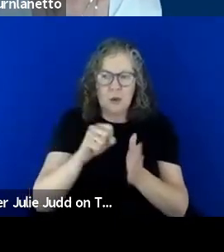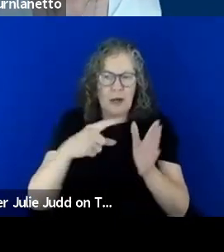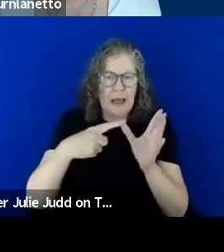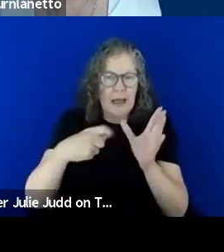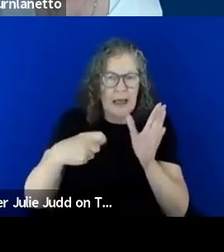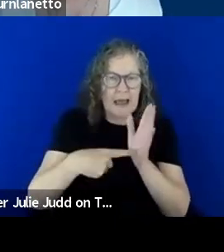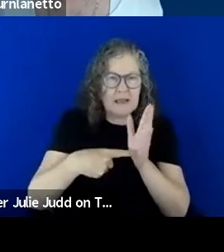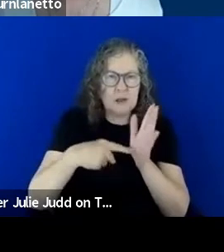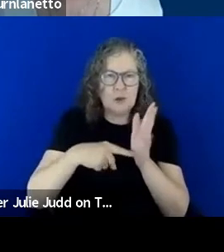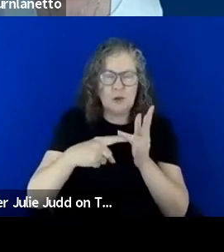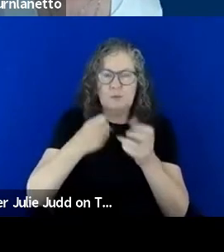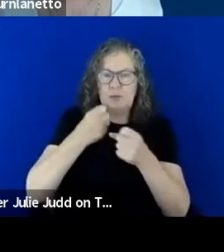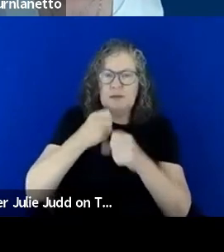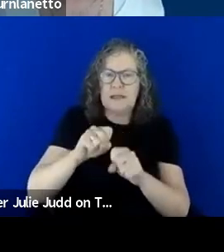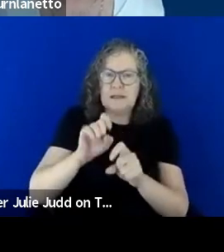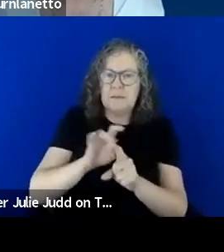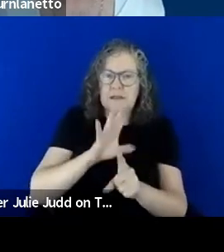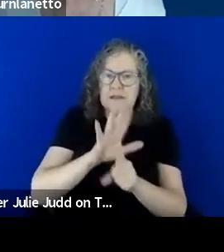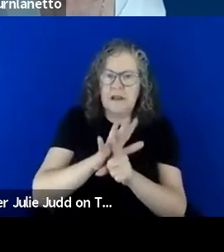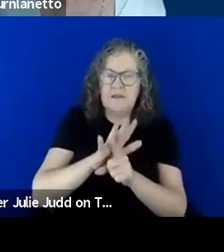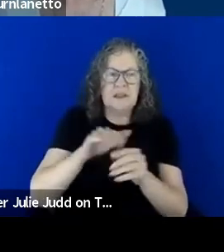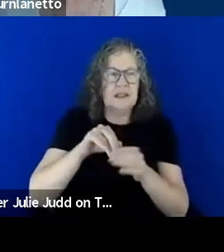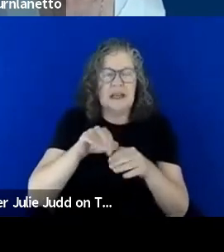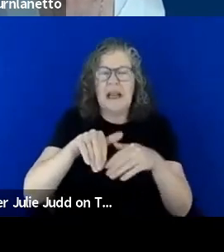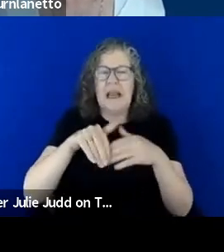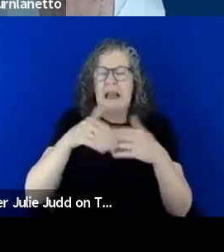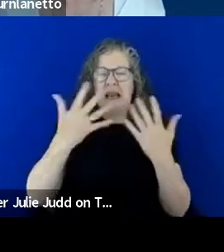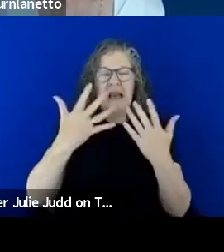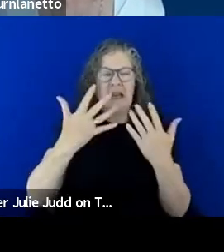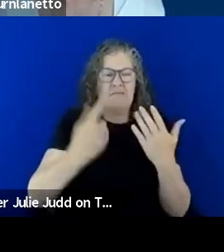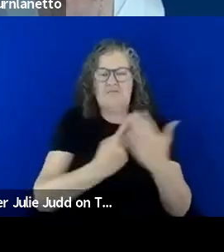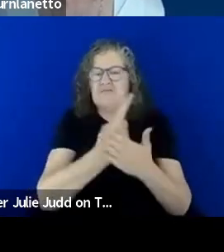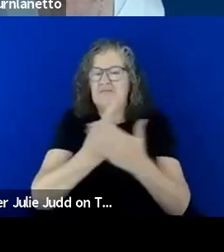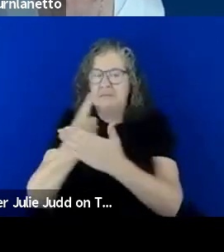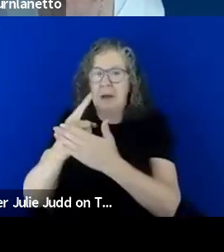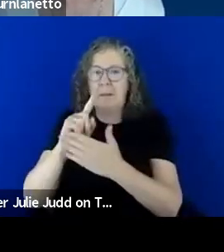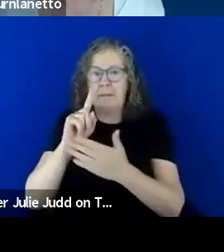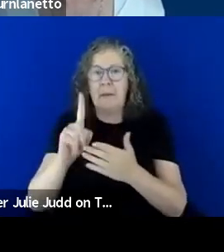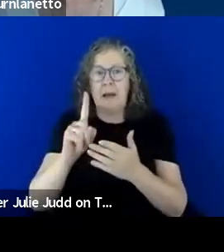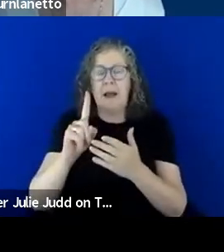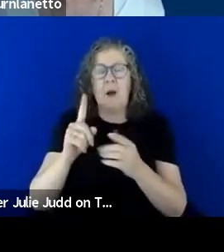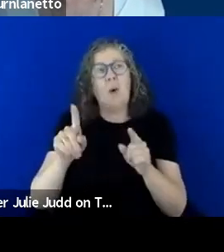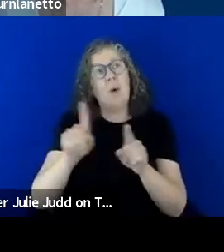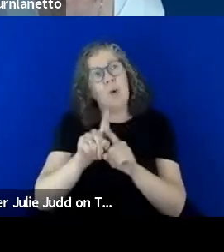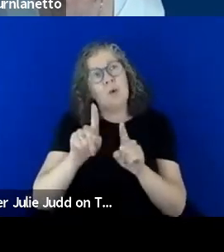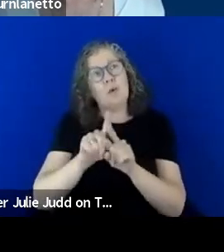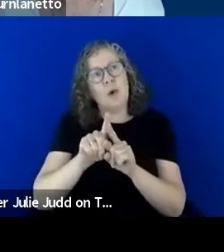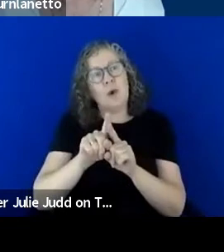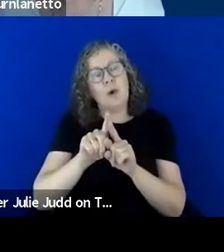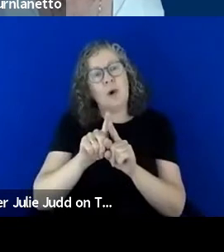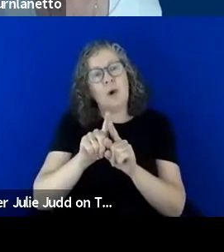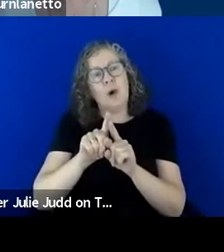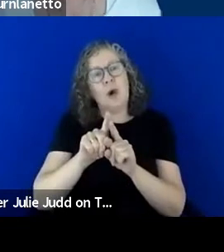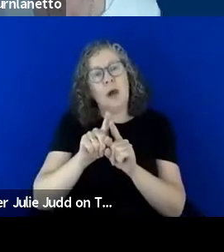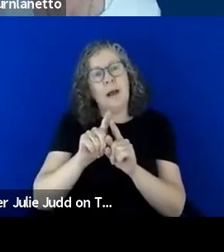in a particular instance is moderated by the fact that and their level of understanding of their